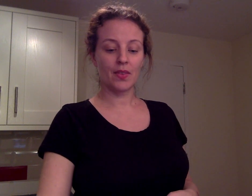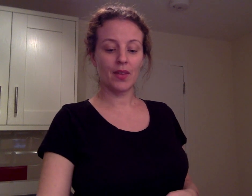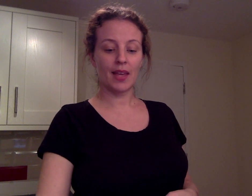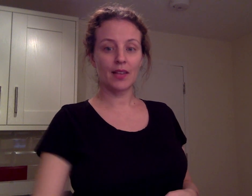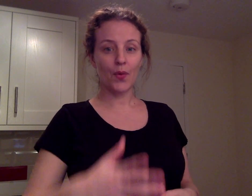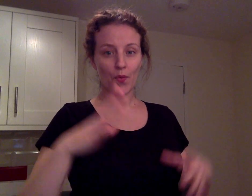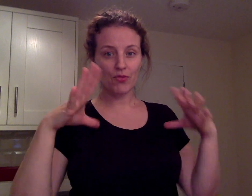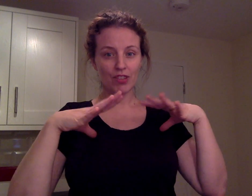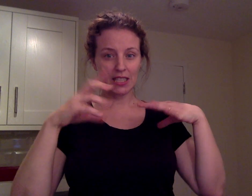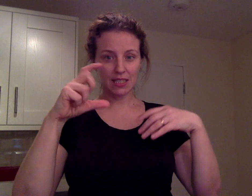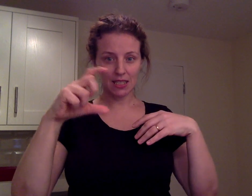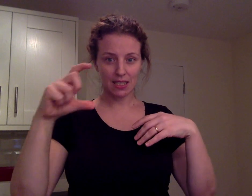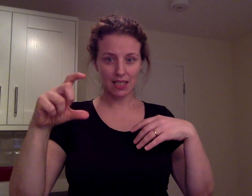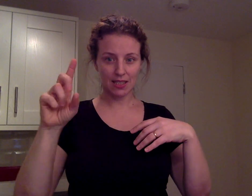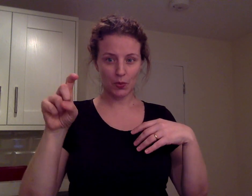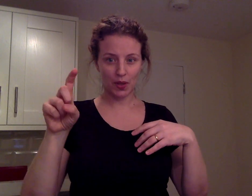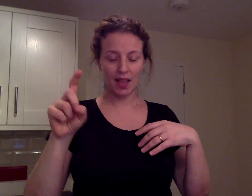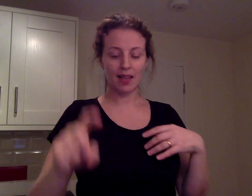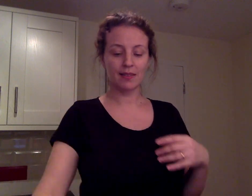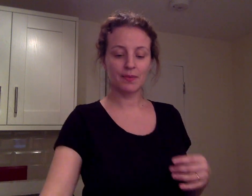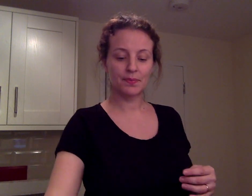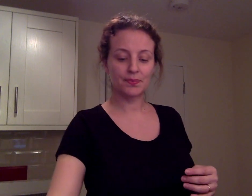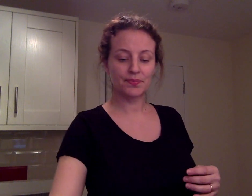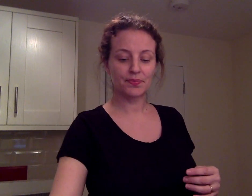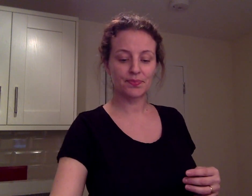Ready with the CCs.